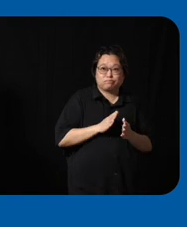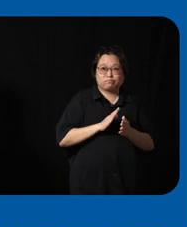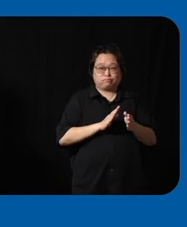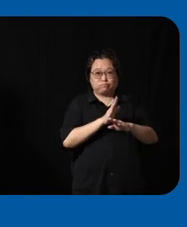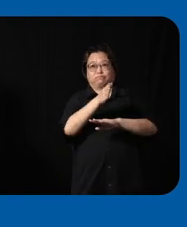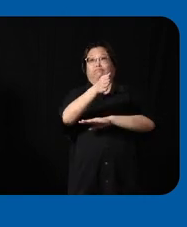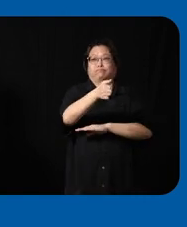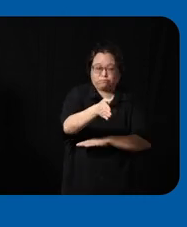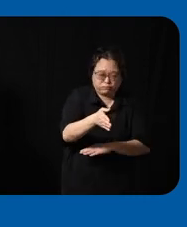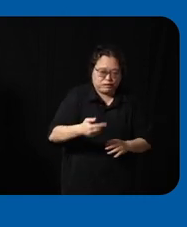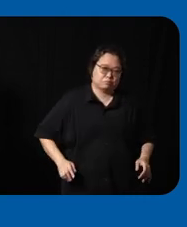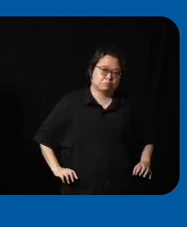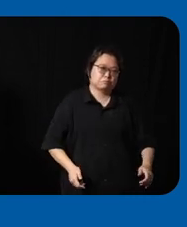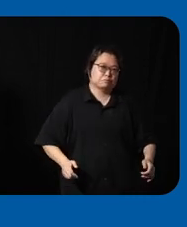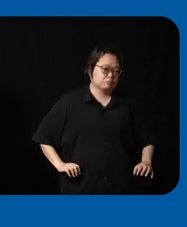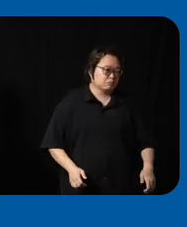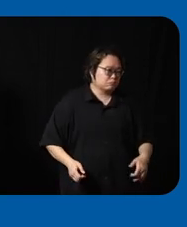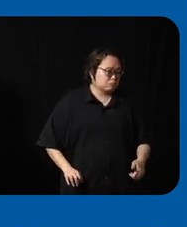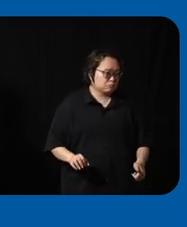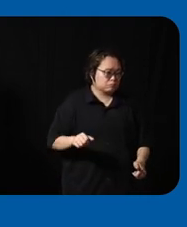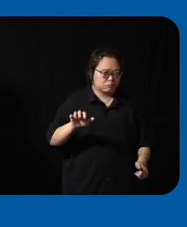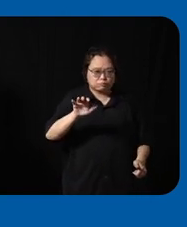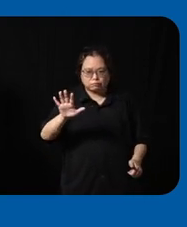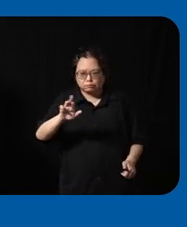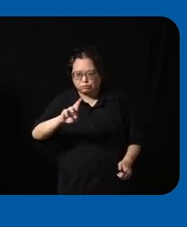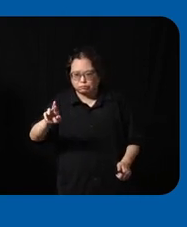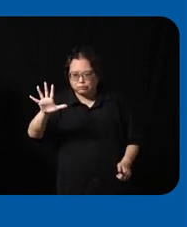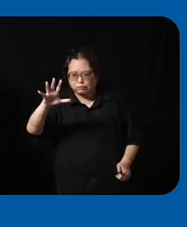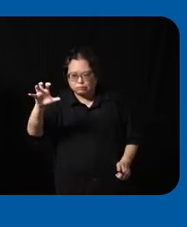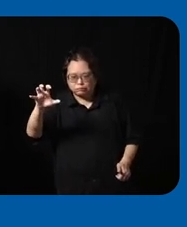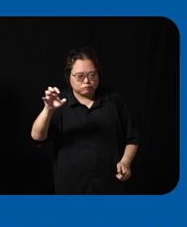wheel manually okay either go right 500 M down the road or go left 200 me down the road and